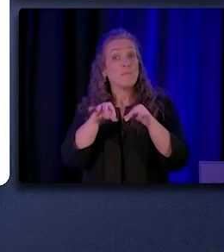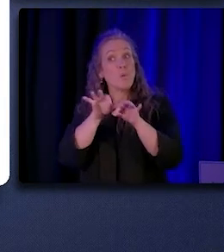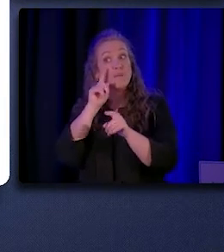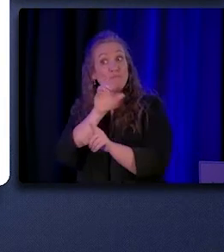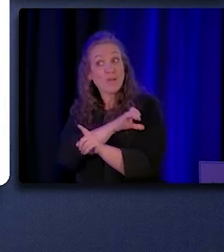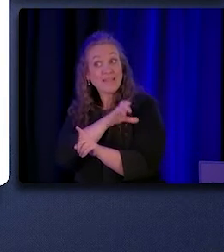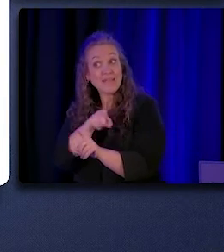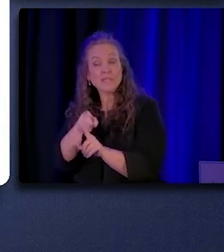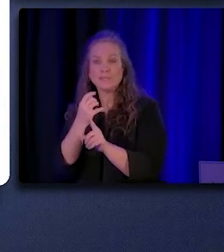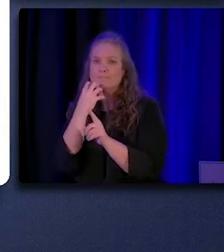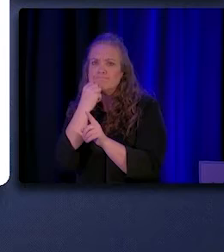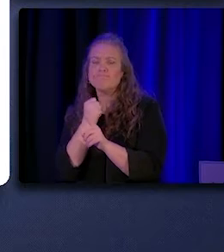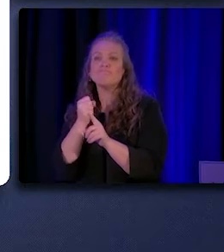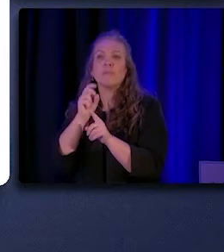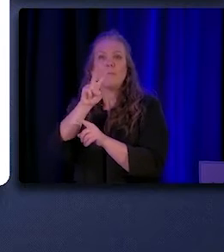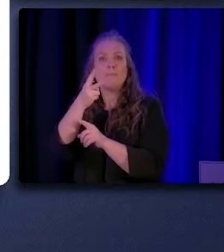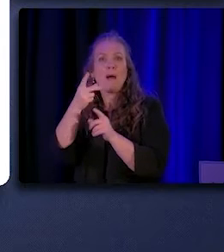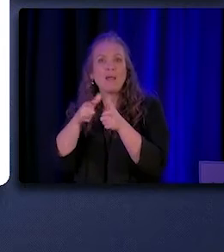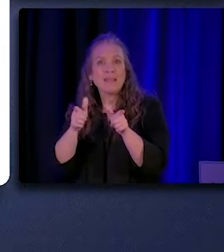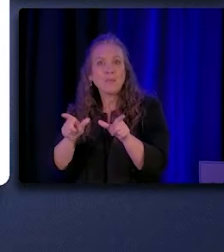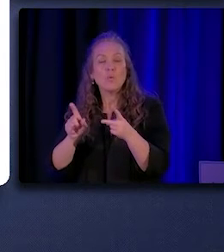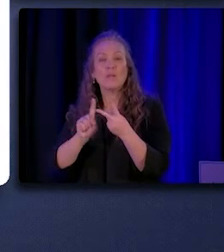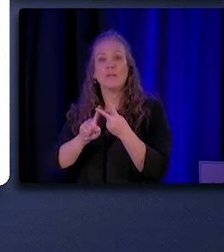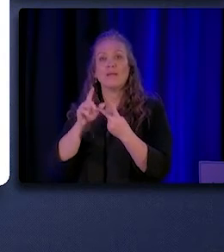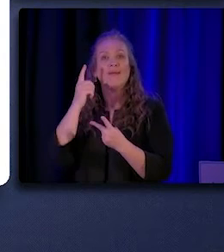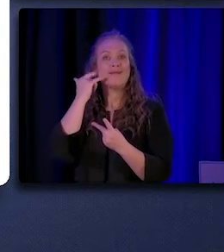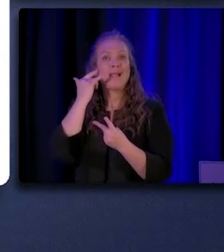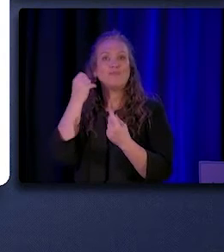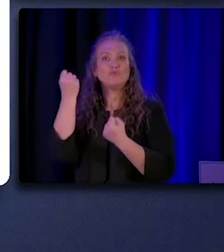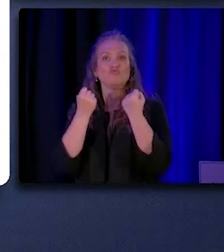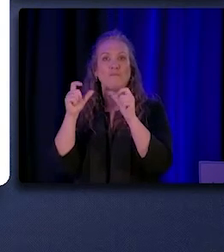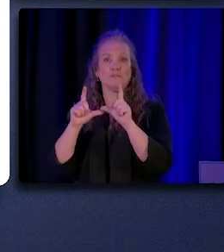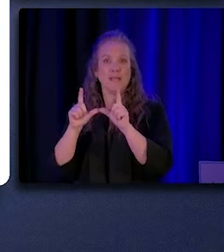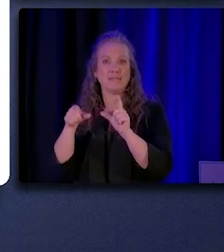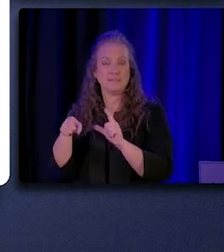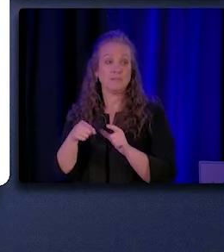and having a California driver's license. Other requirements most important to hospitals